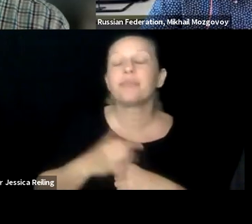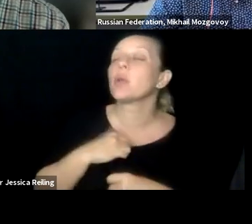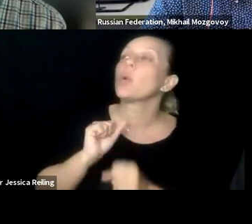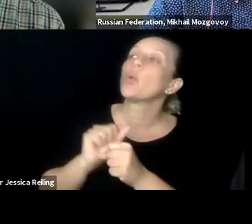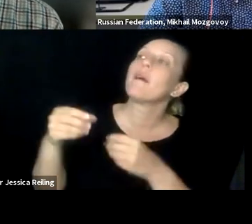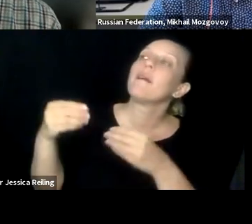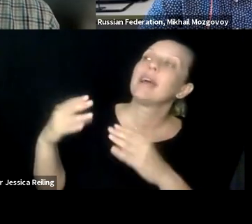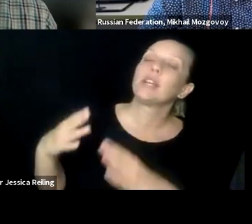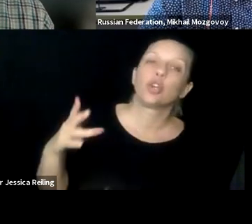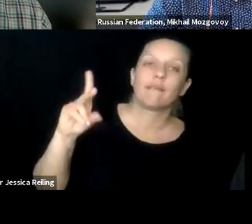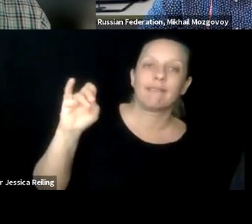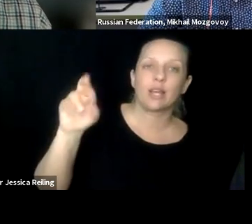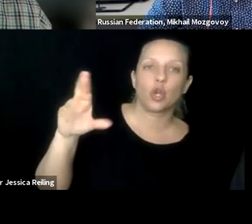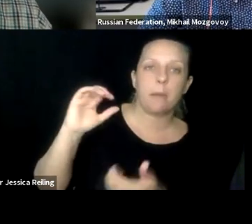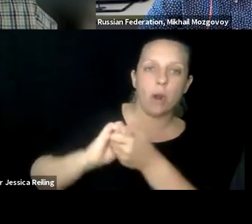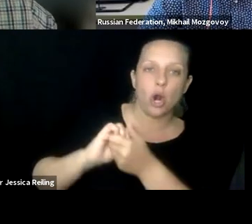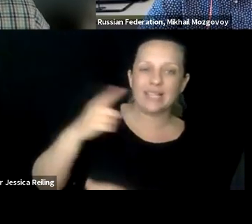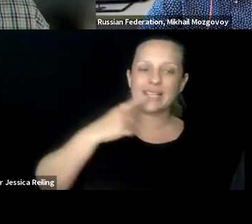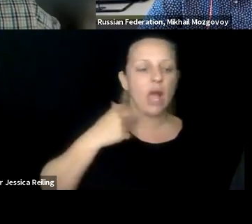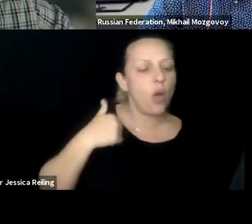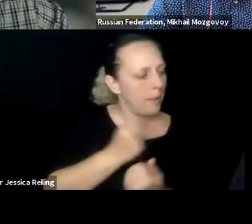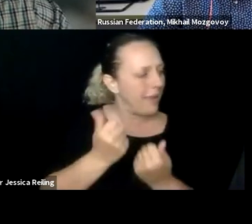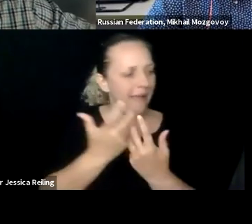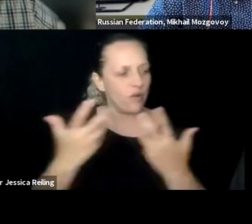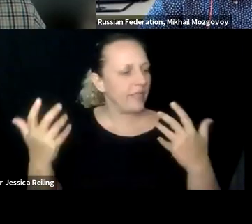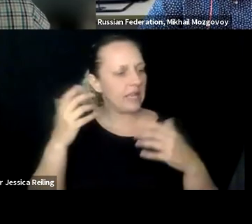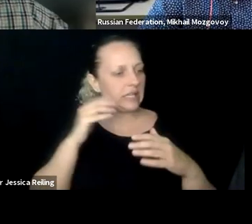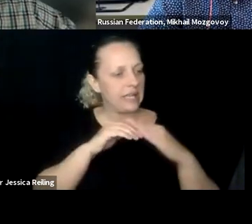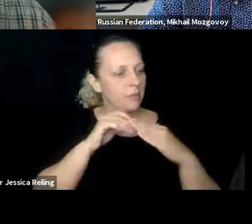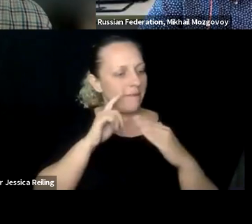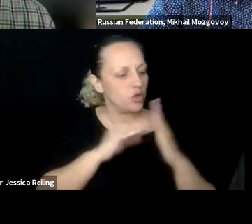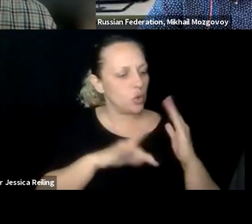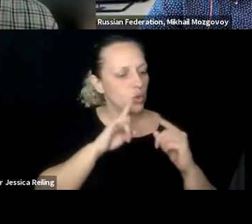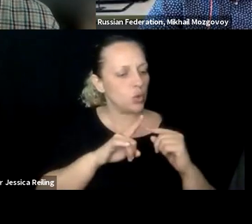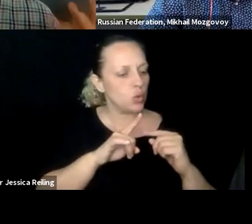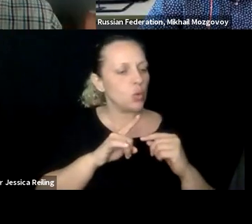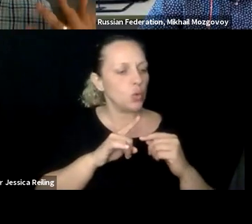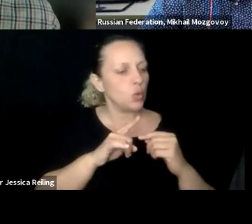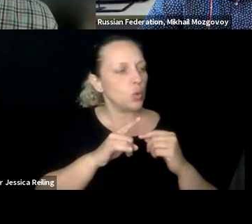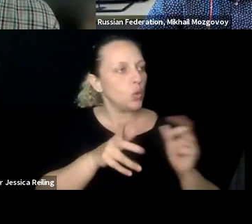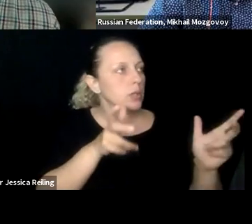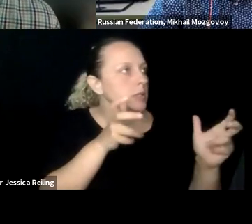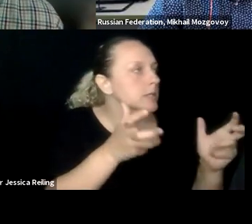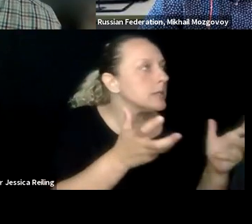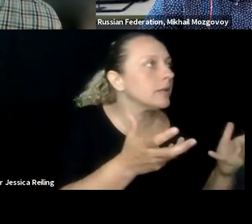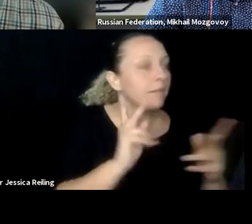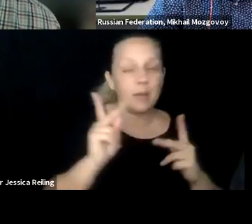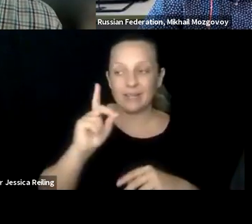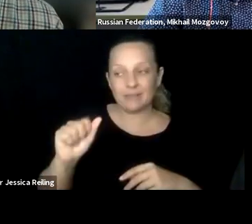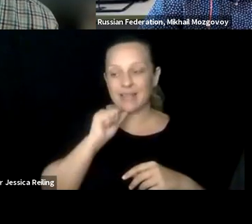that really affects a lot of the tools that we reach, right? If we work with vendor partners and they say, we can make